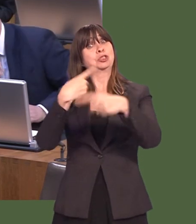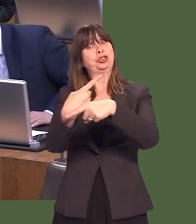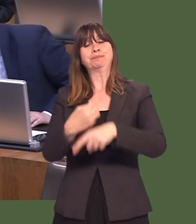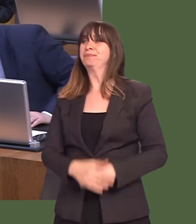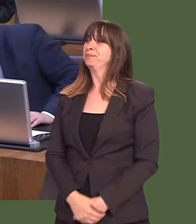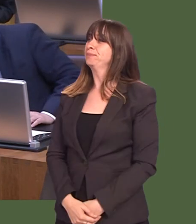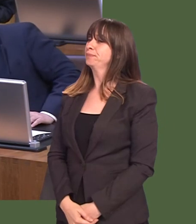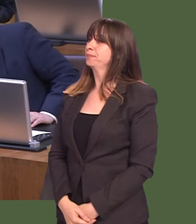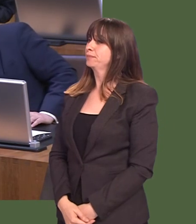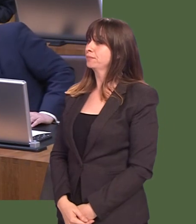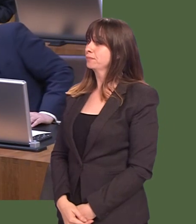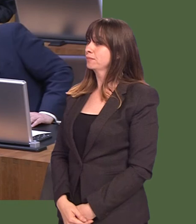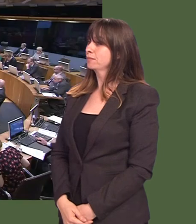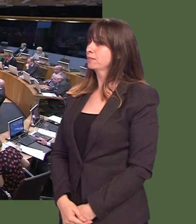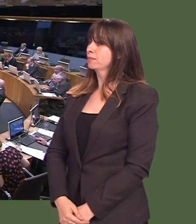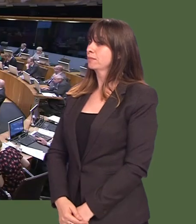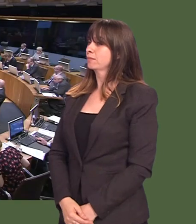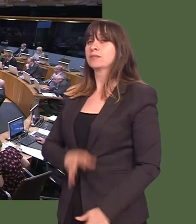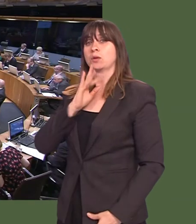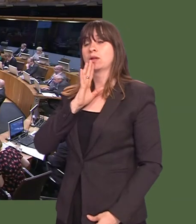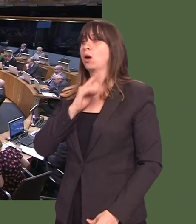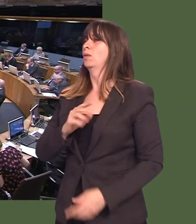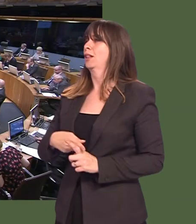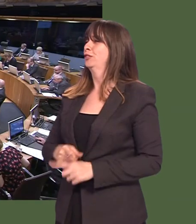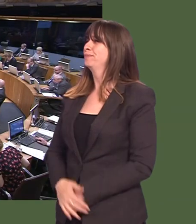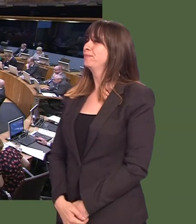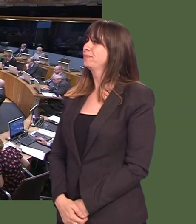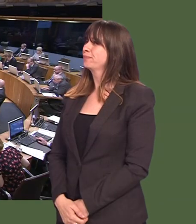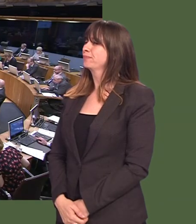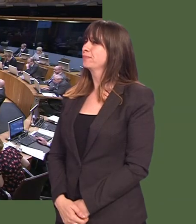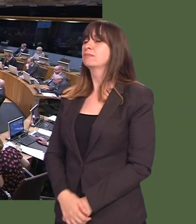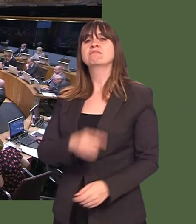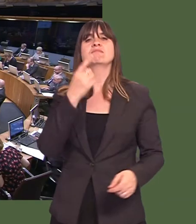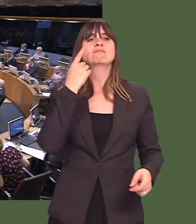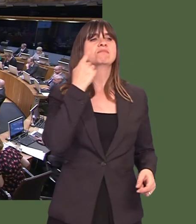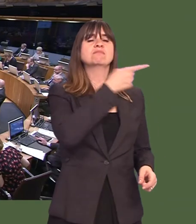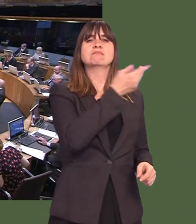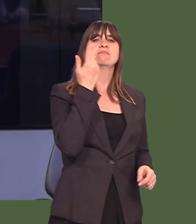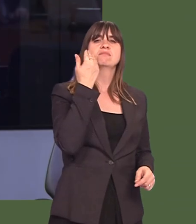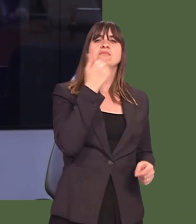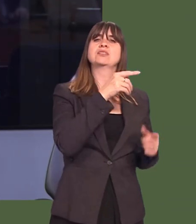Dai Lloyd: Prif Weinidog, will you distance yourself from comments made by Diane Abbot